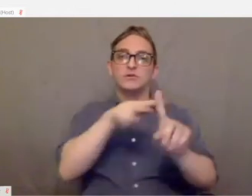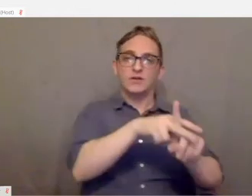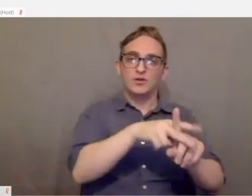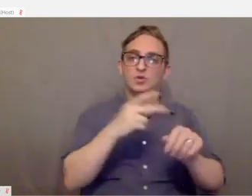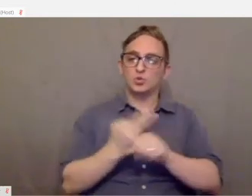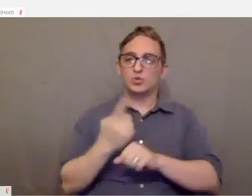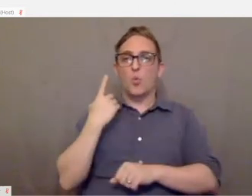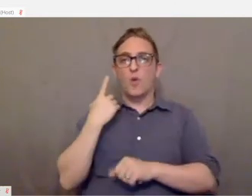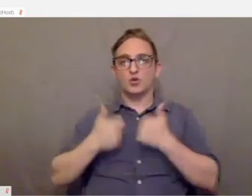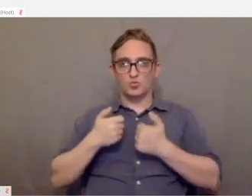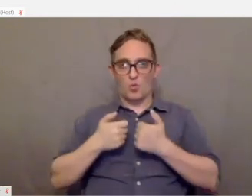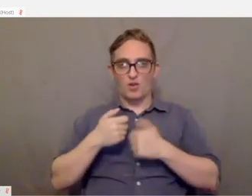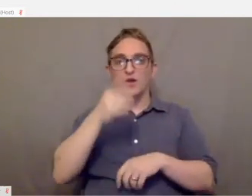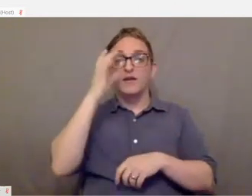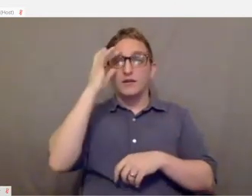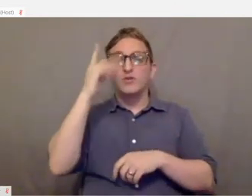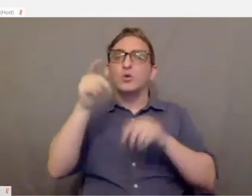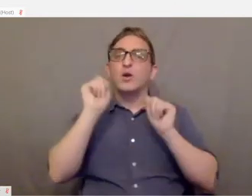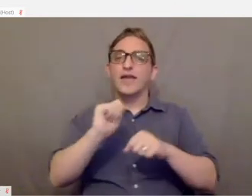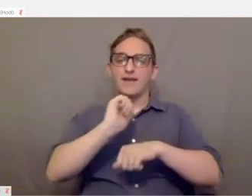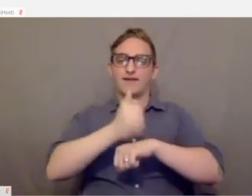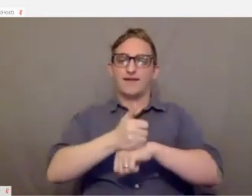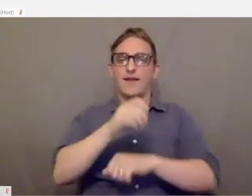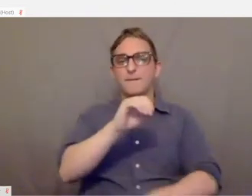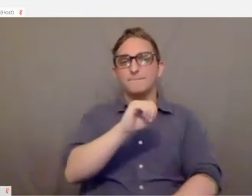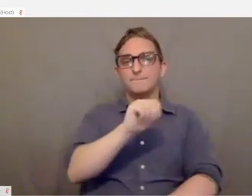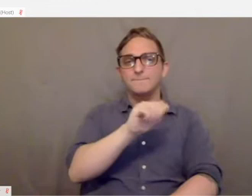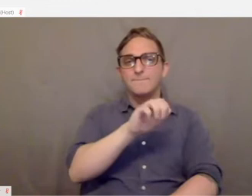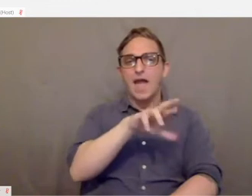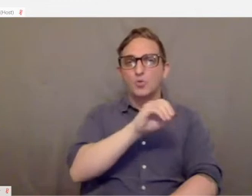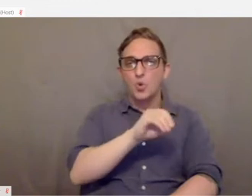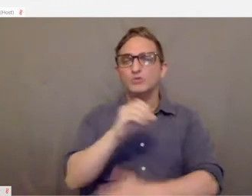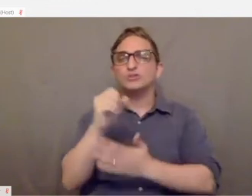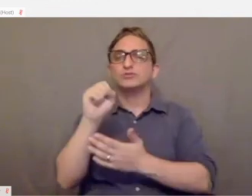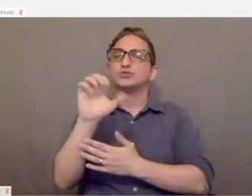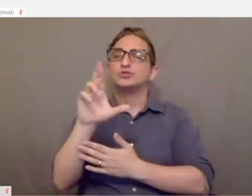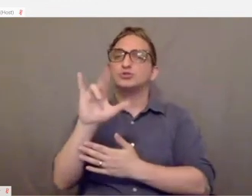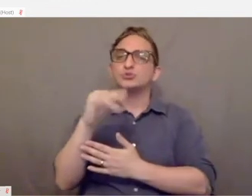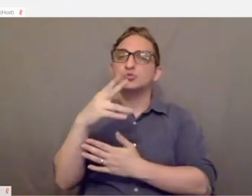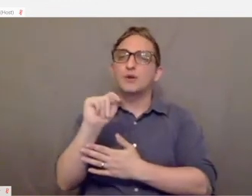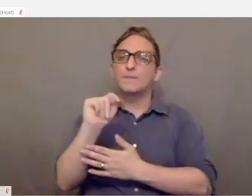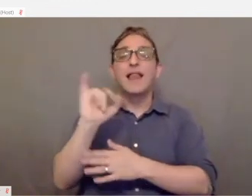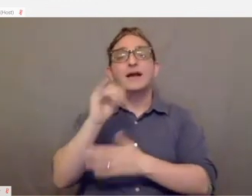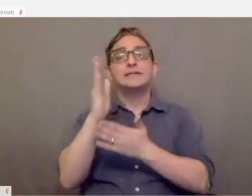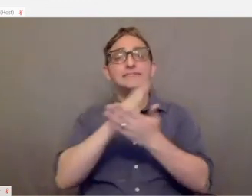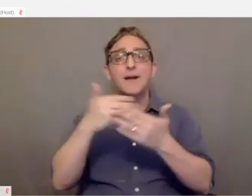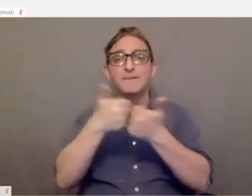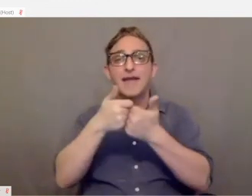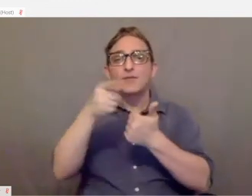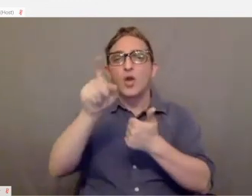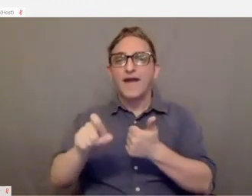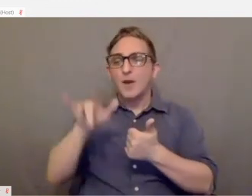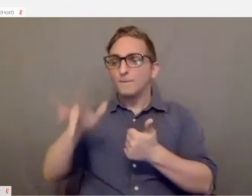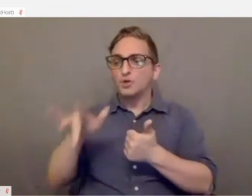There are different games that require various button combinations.